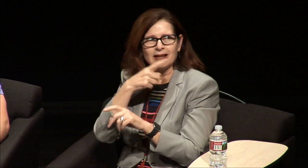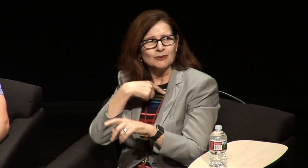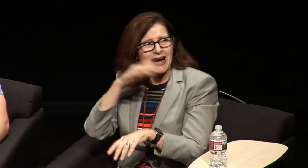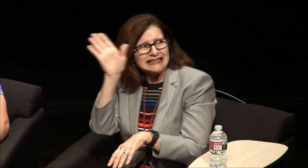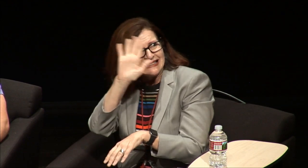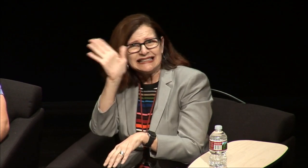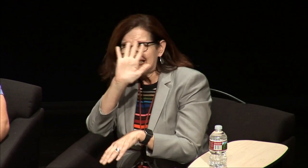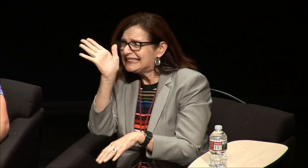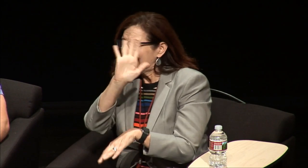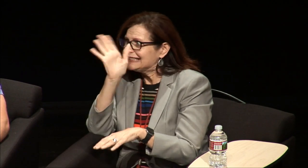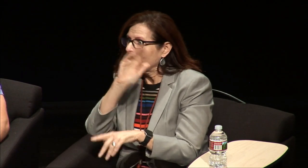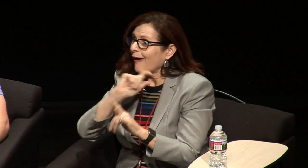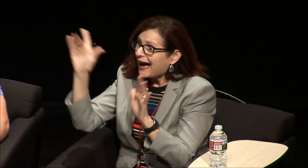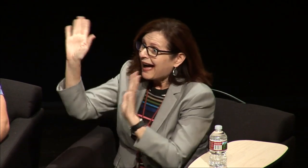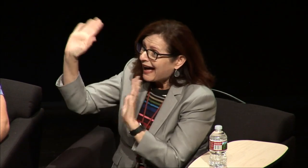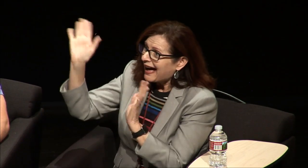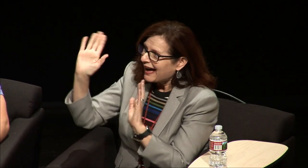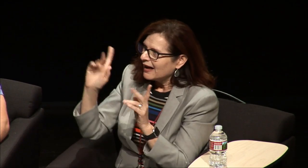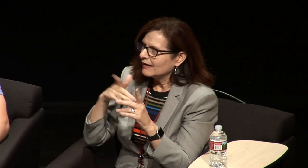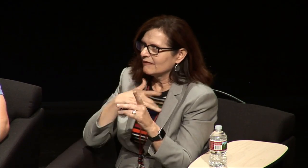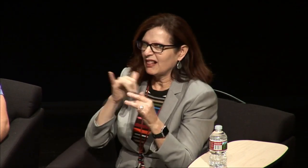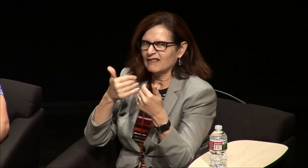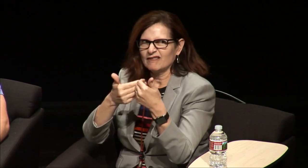Deaf school sitting in the at the symphony so I was so excited